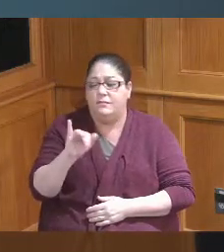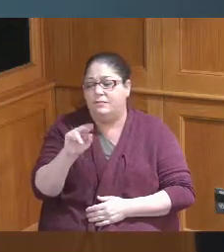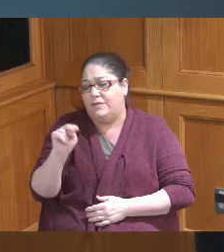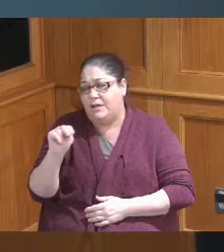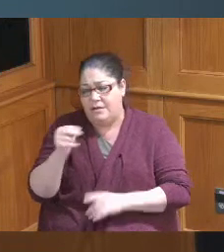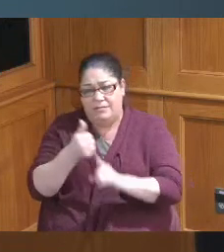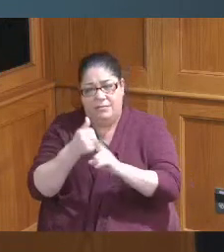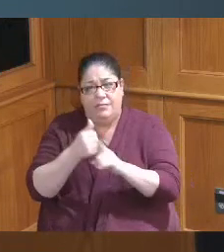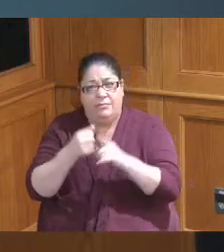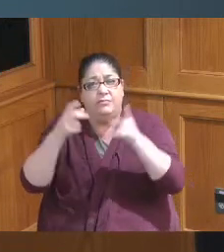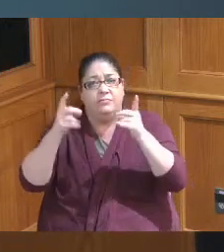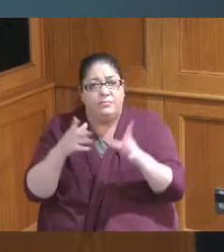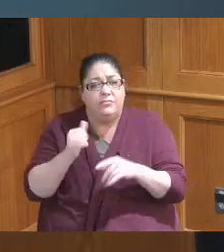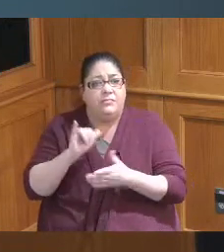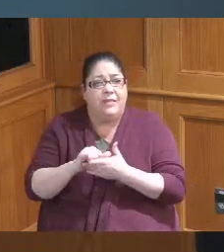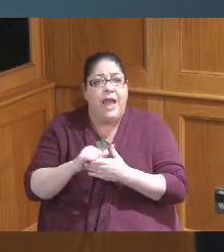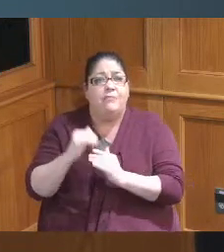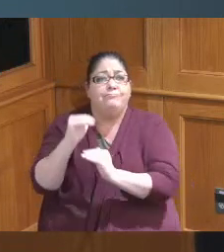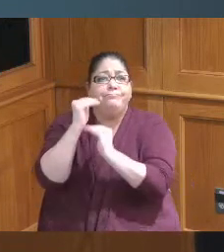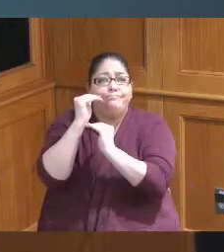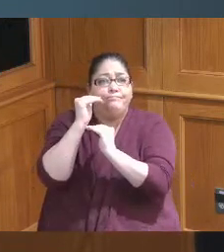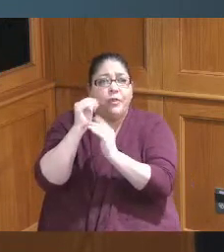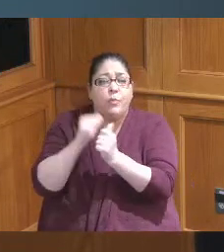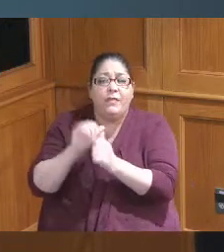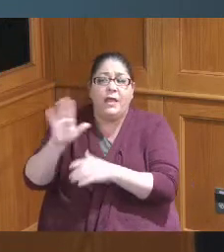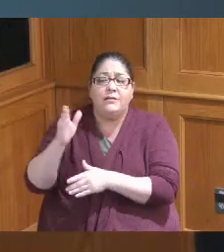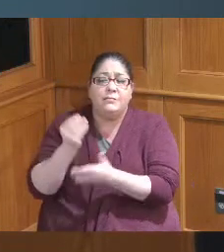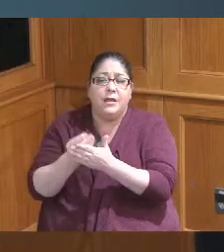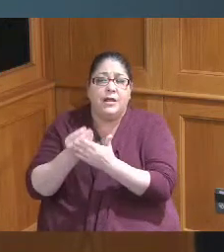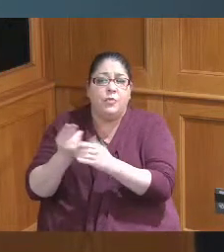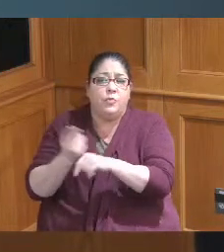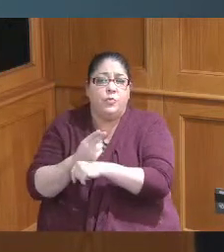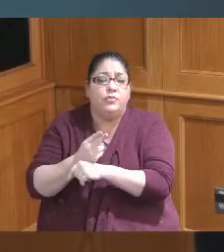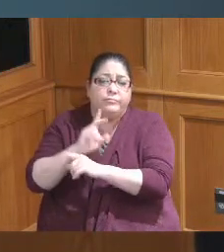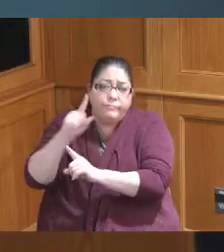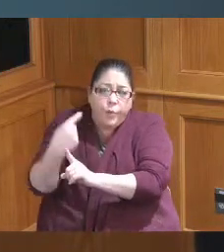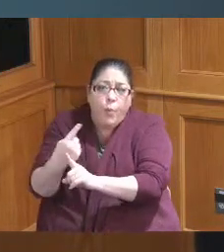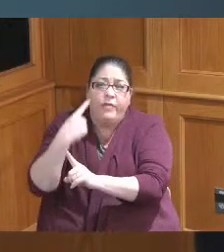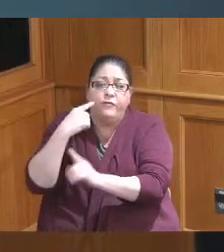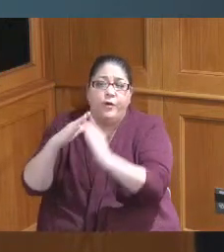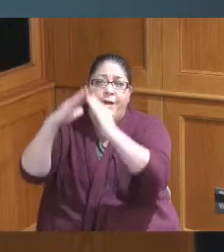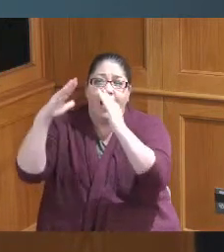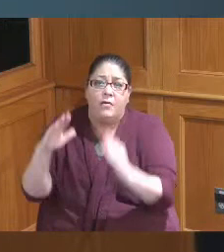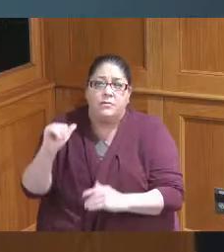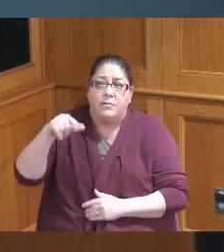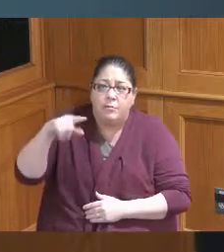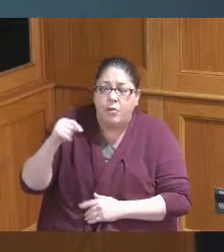funding is restricted and limited and that there may be some other things that provide flexibility